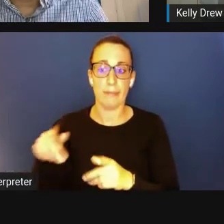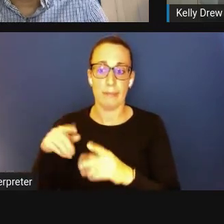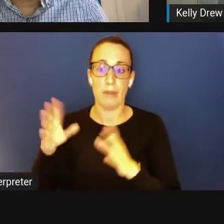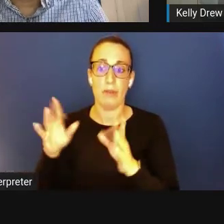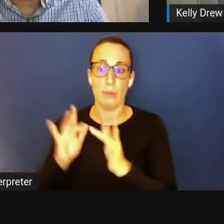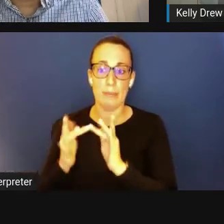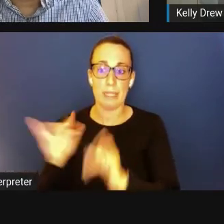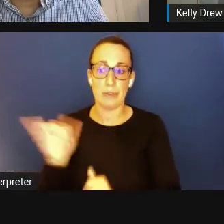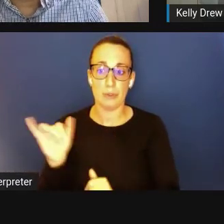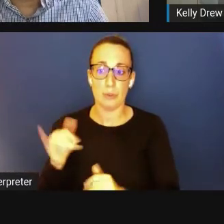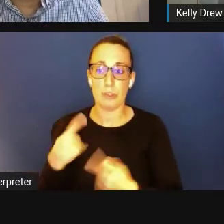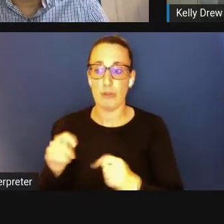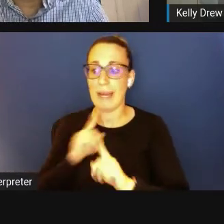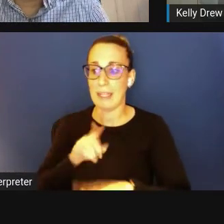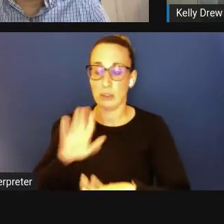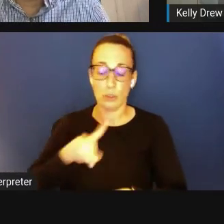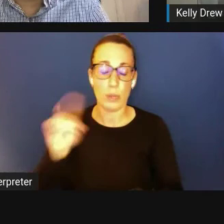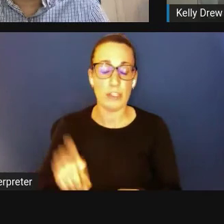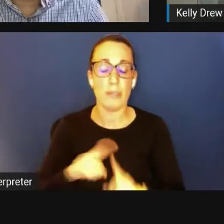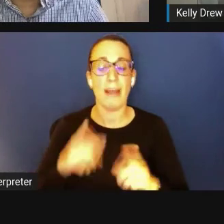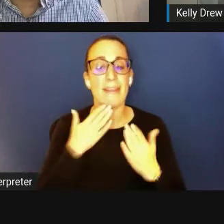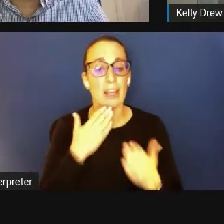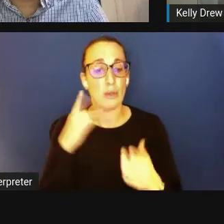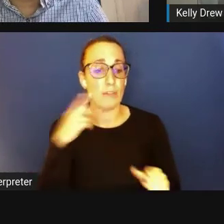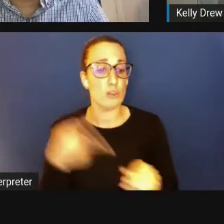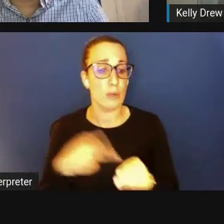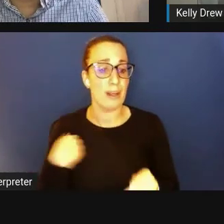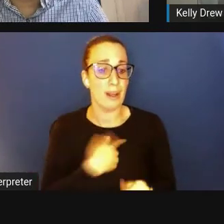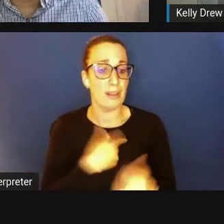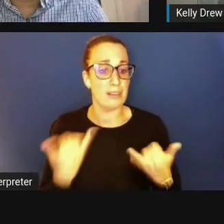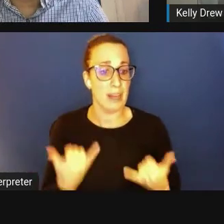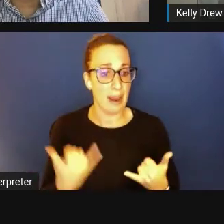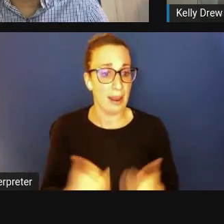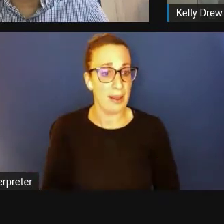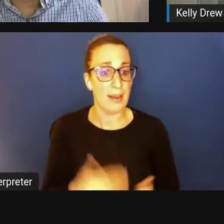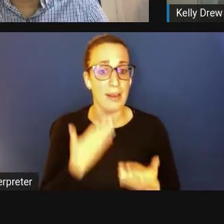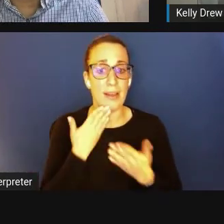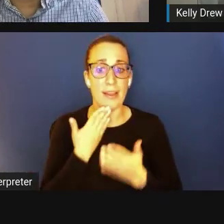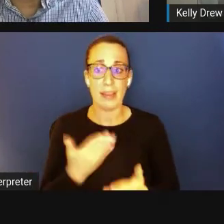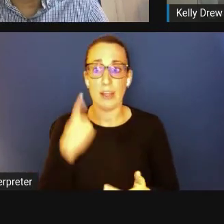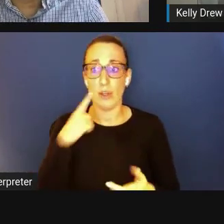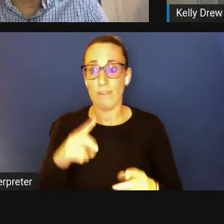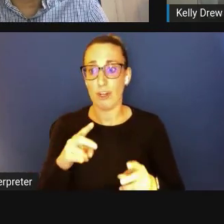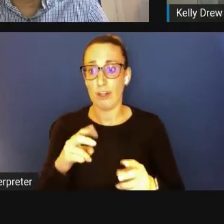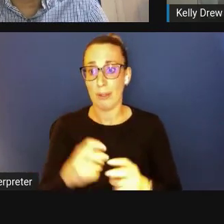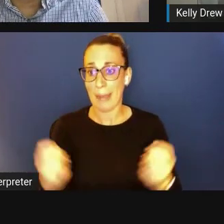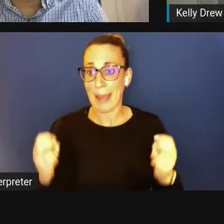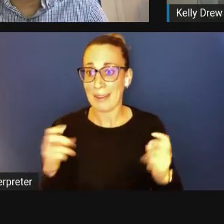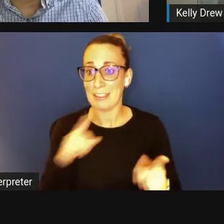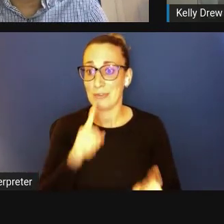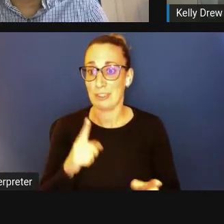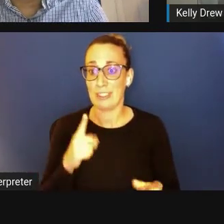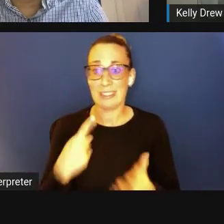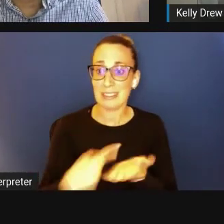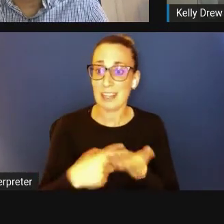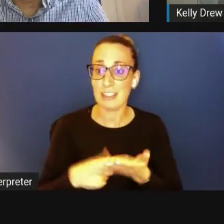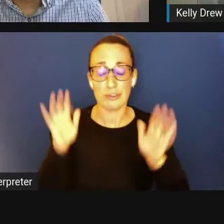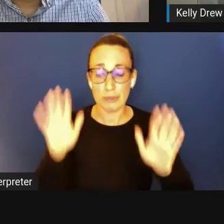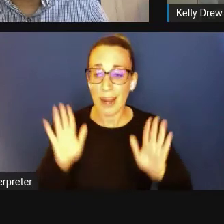Thank you all for joining us today. Thank you to the panelists for a really insightful discussion. Really appreciate you taking the time to do this.